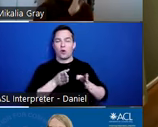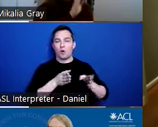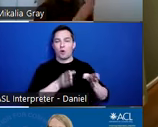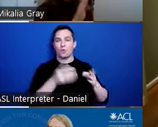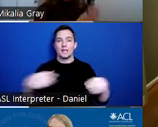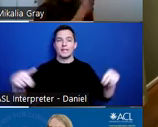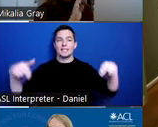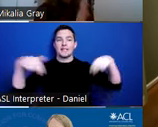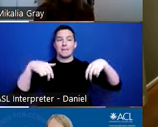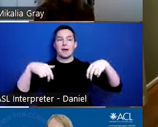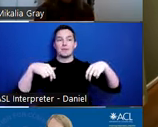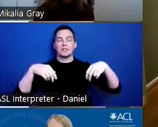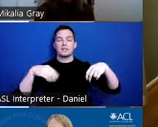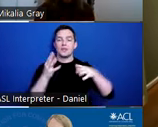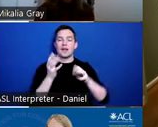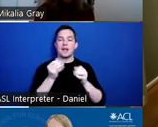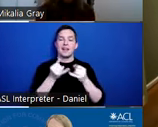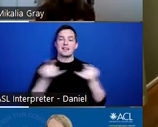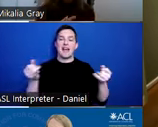so that line of sight is really, really important.